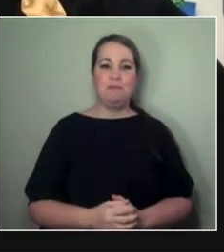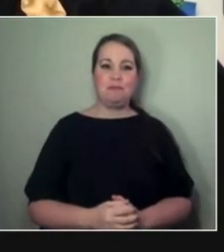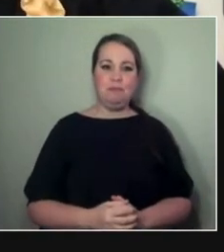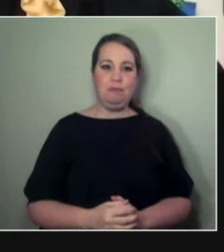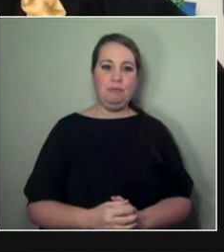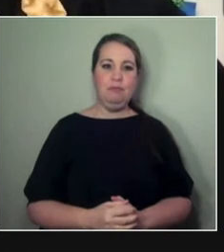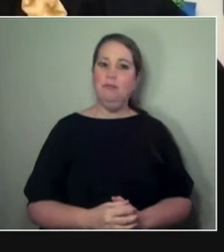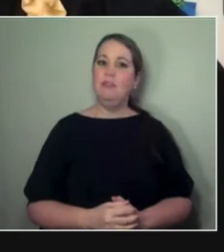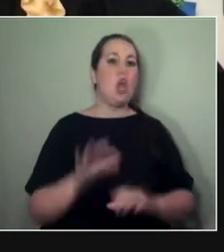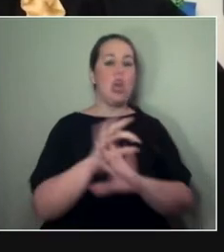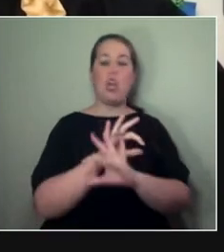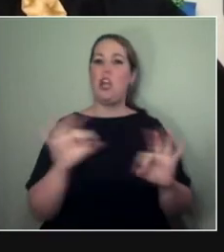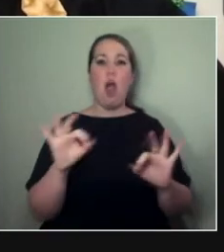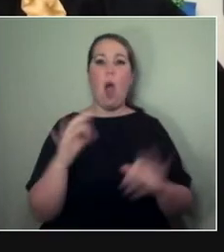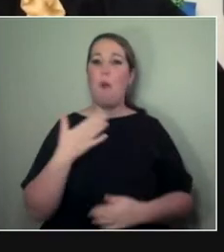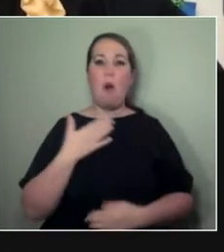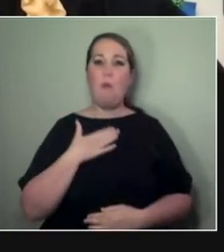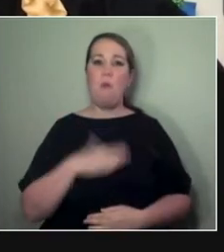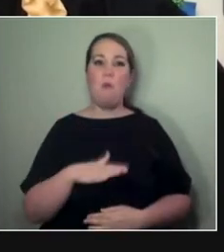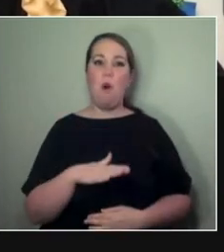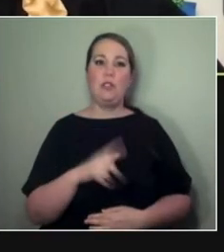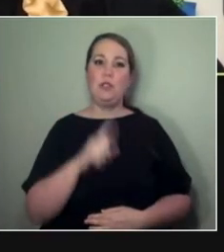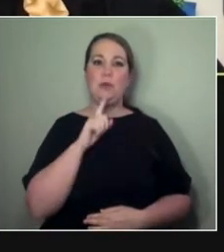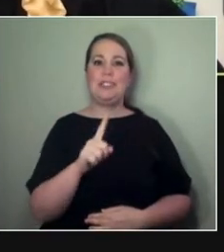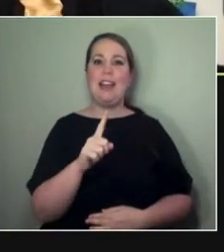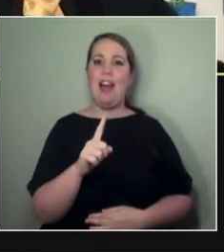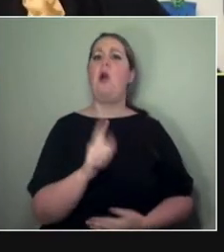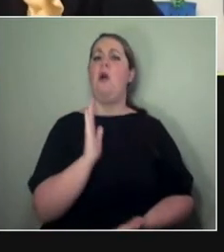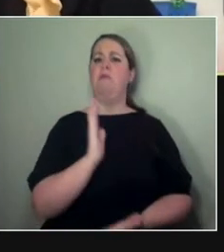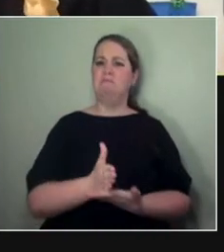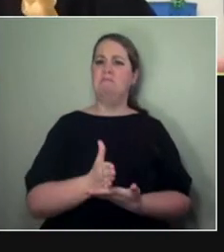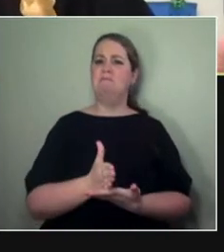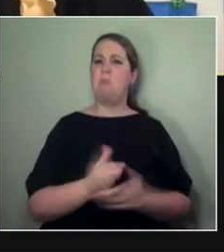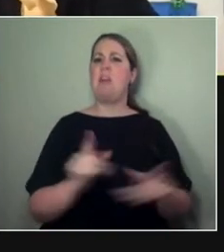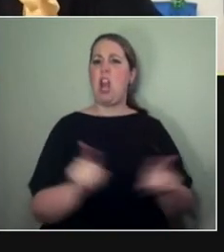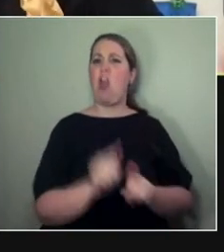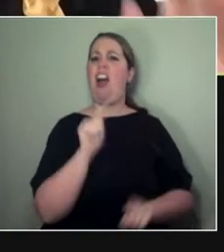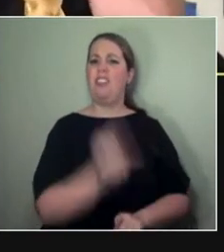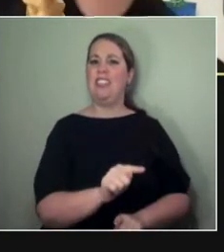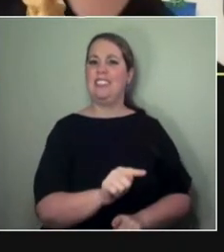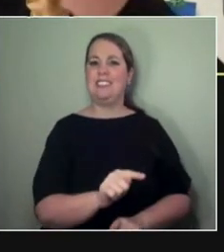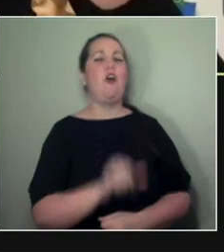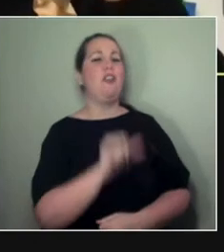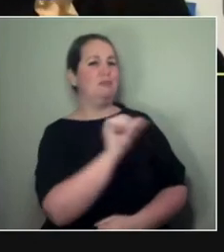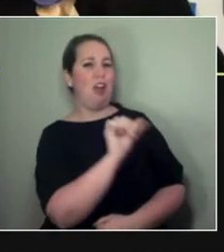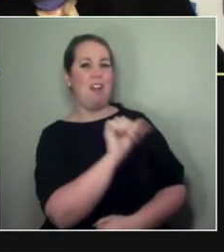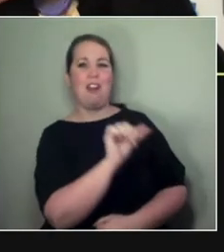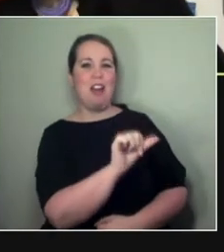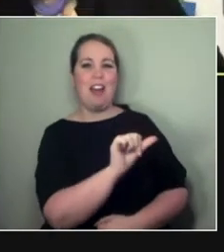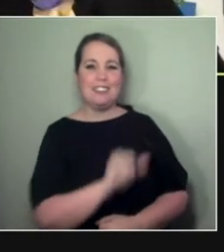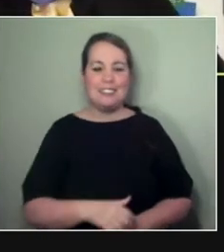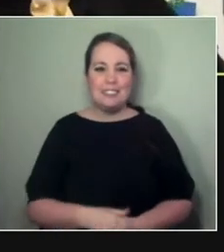No one wants to really hedge their bet and say, 'I think it's gonna be like this.' - Oh, no, absolutely not. I don't think we're— Yeah, like, I think that those times